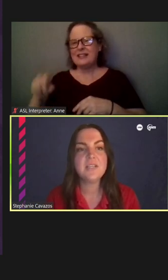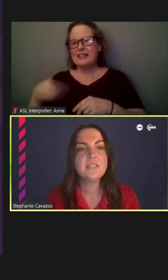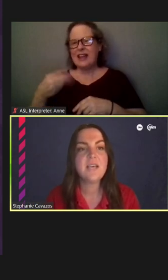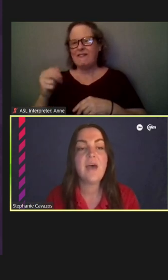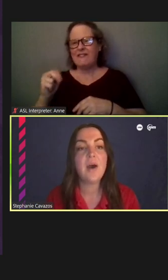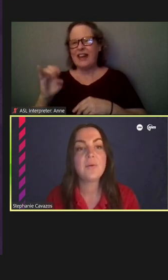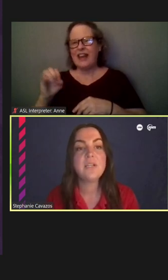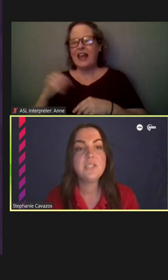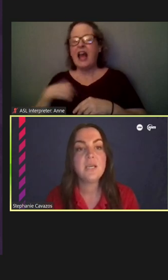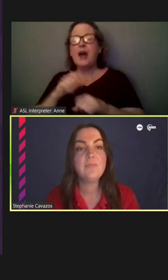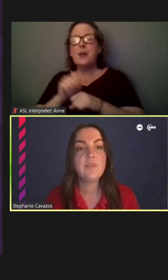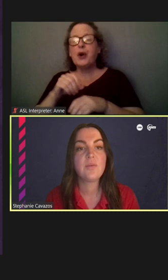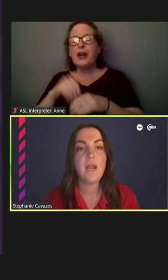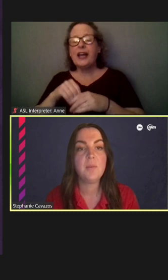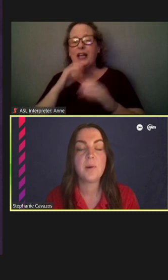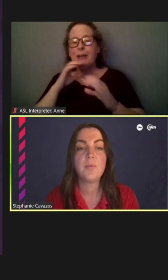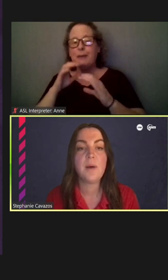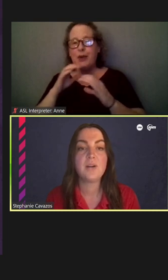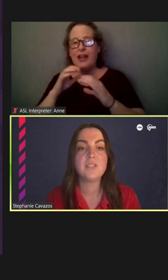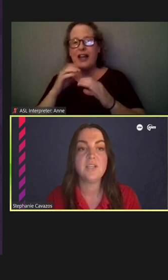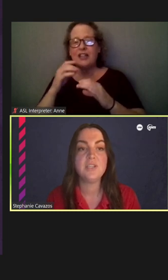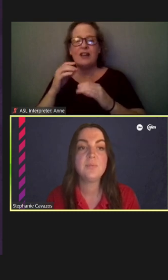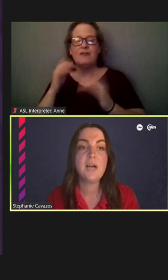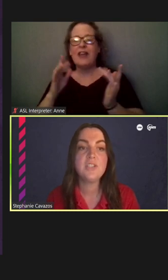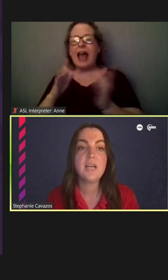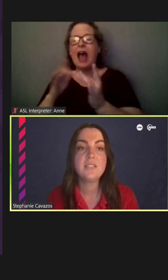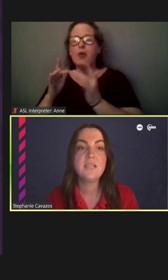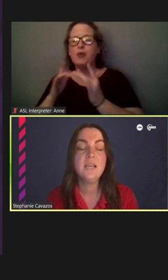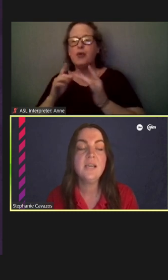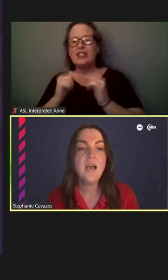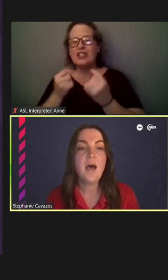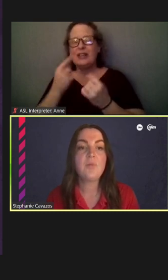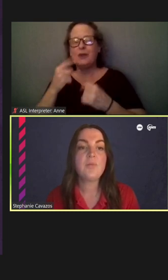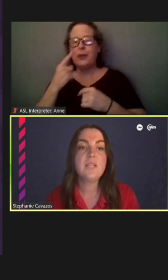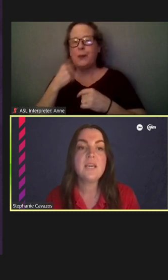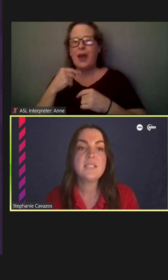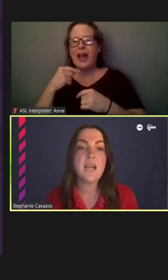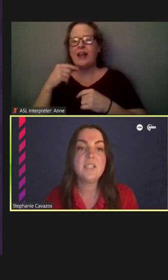on the outreach team for the Red and Purple Modernization Project. We're really excited